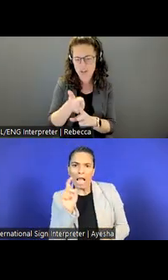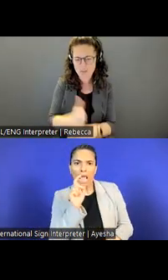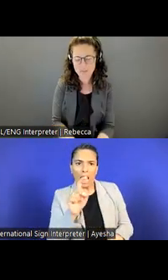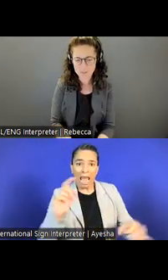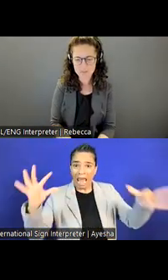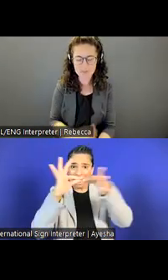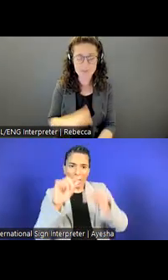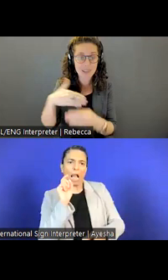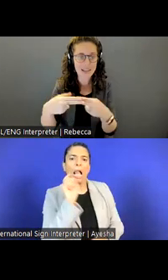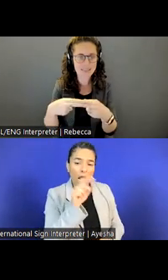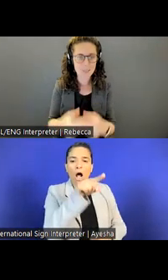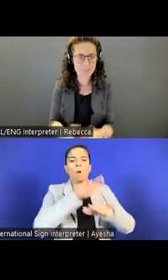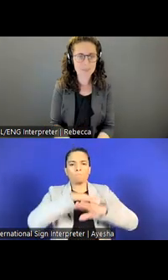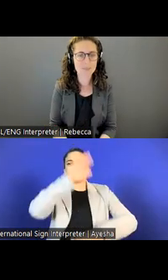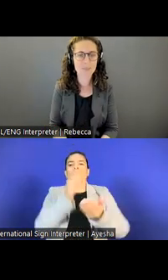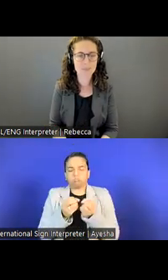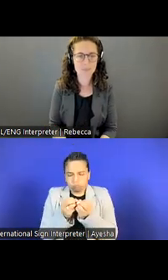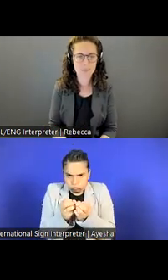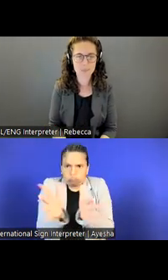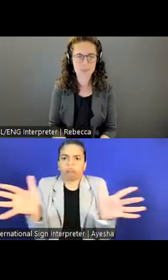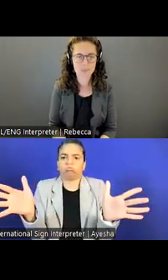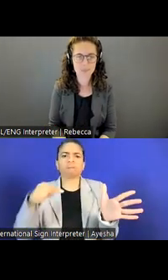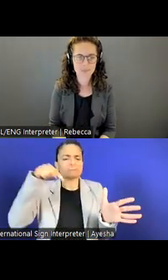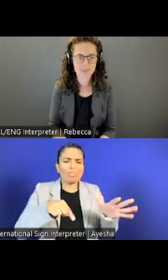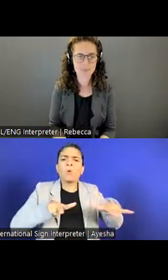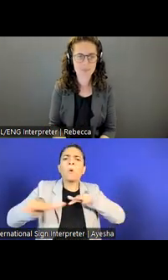Next slide.